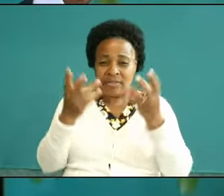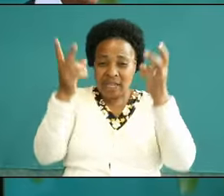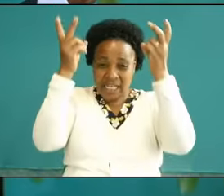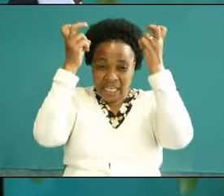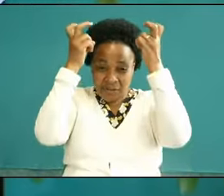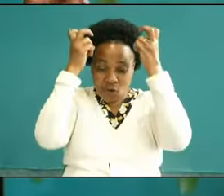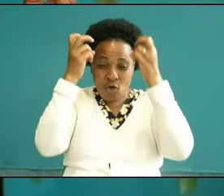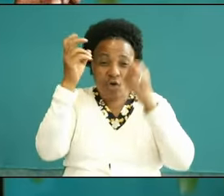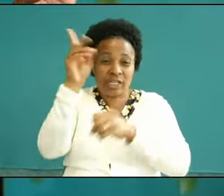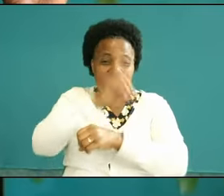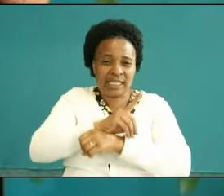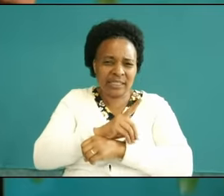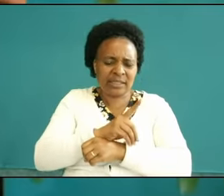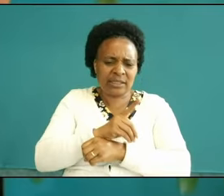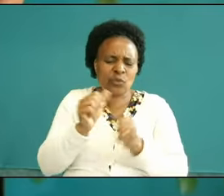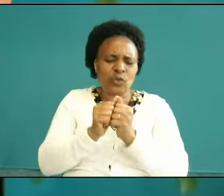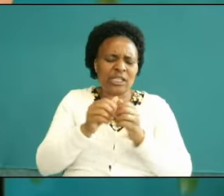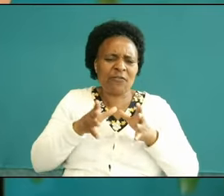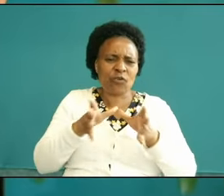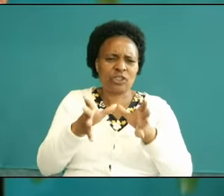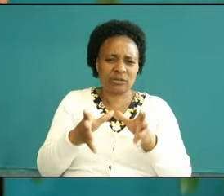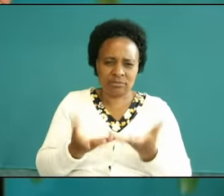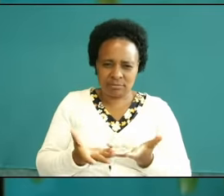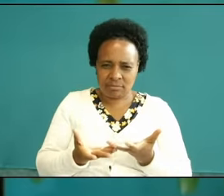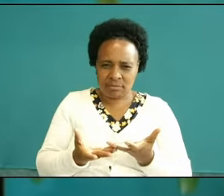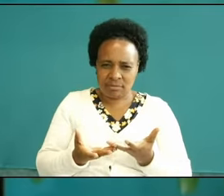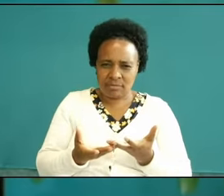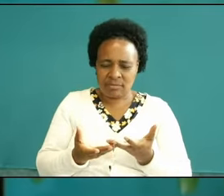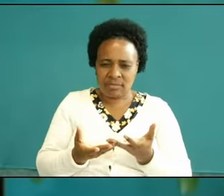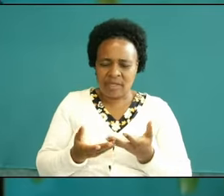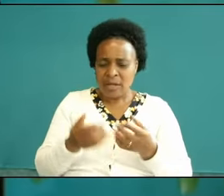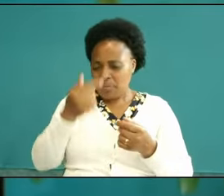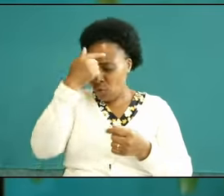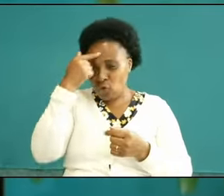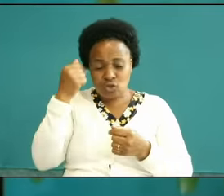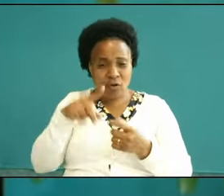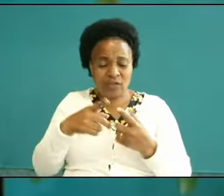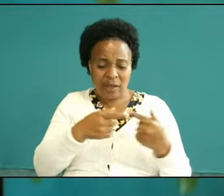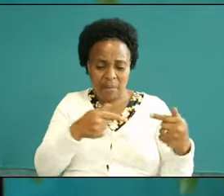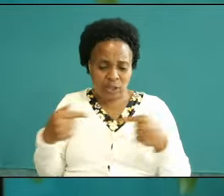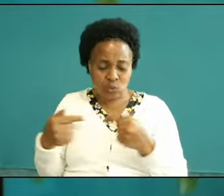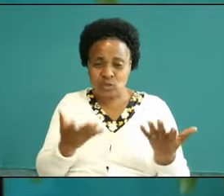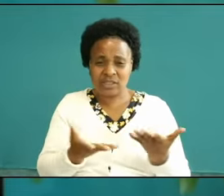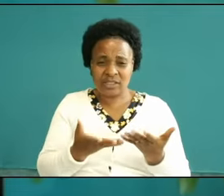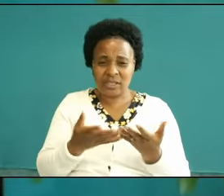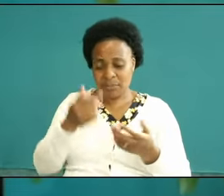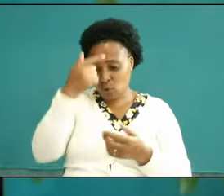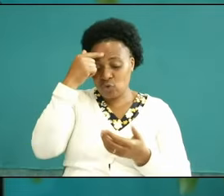Paul says because of the nature of the battle because of the nature of this fight because of